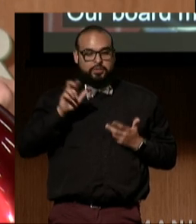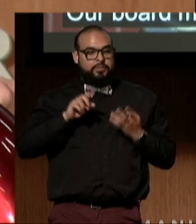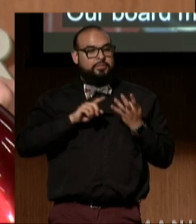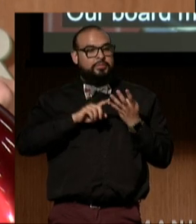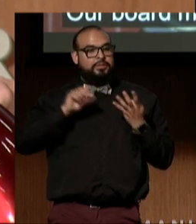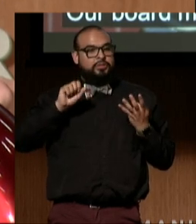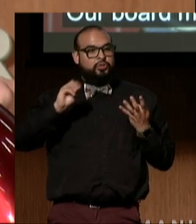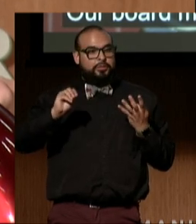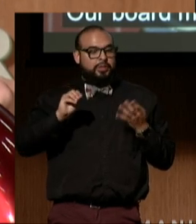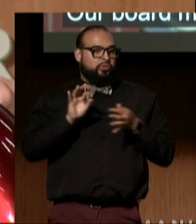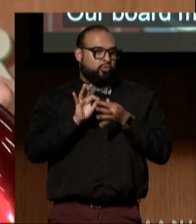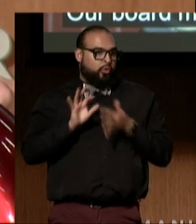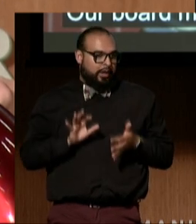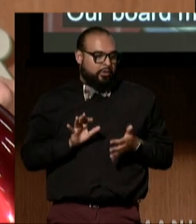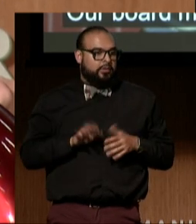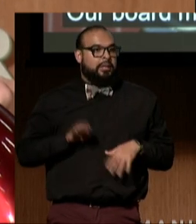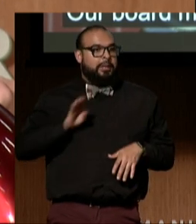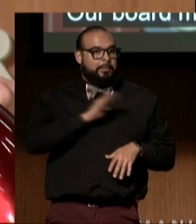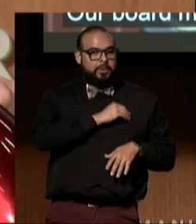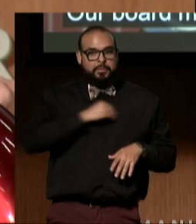and our board member, Talina...